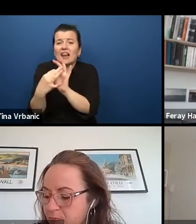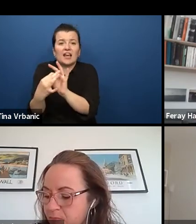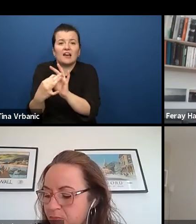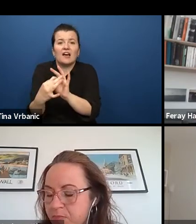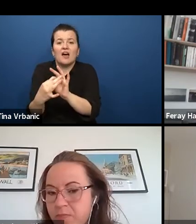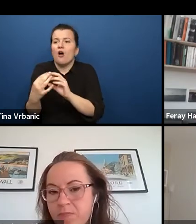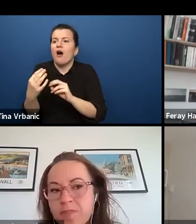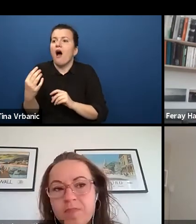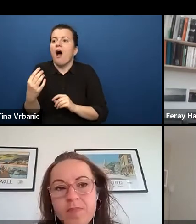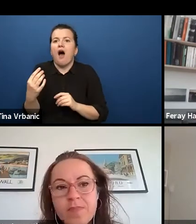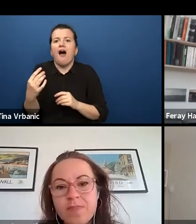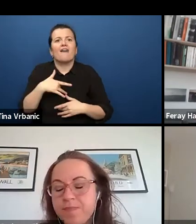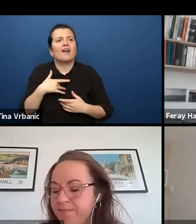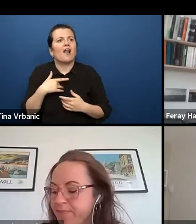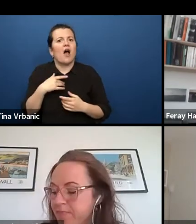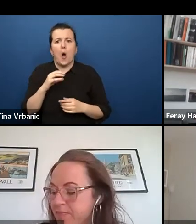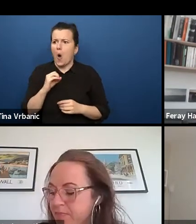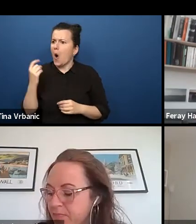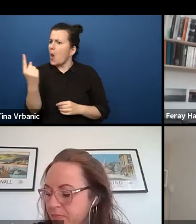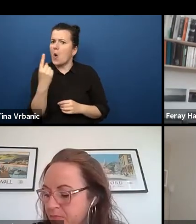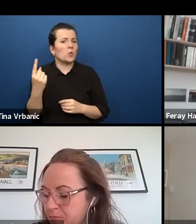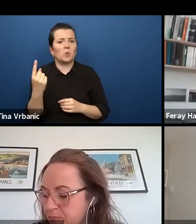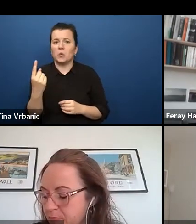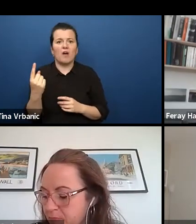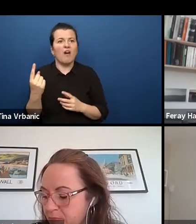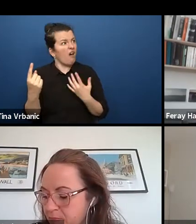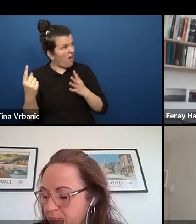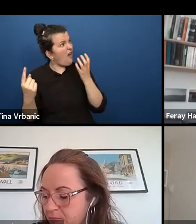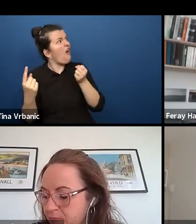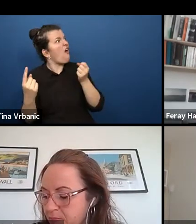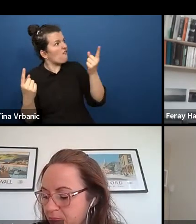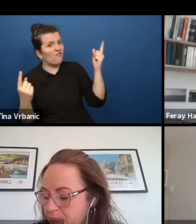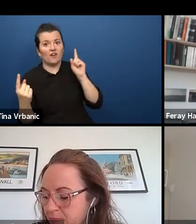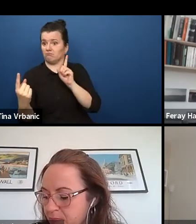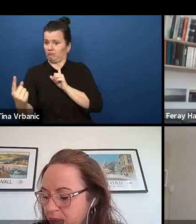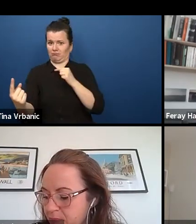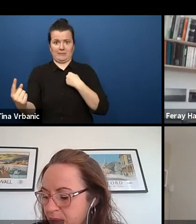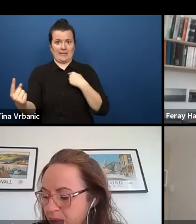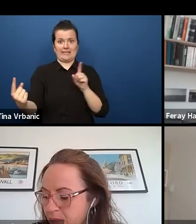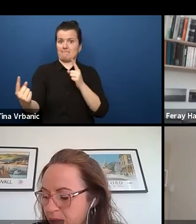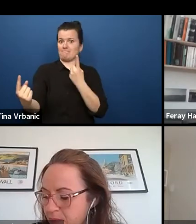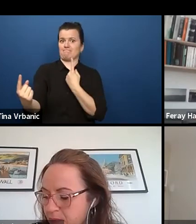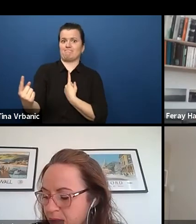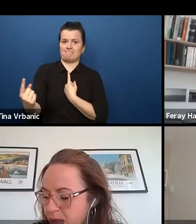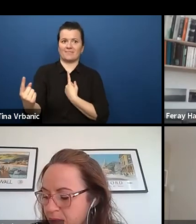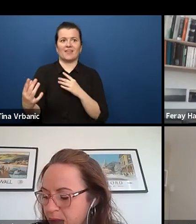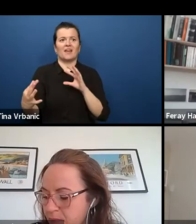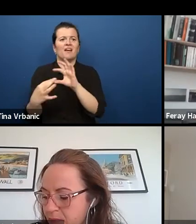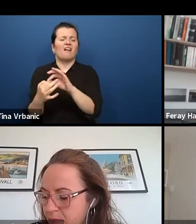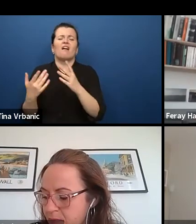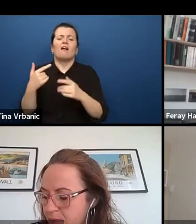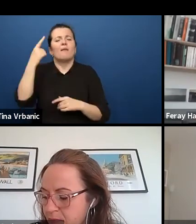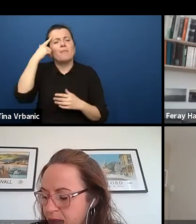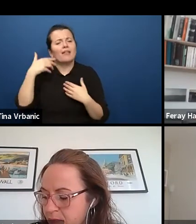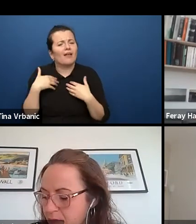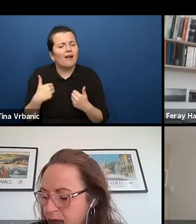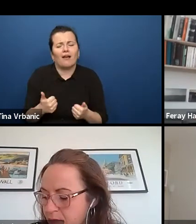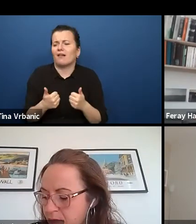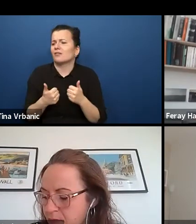and it's okay to struggle and we can overcome it whether that be mental health issues, whether that be just the everyday problems